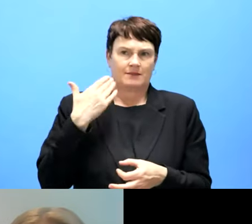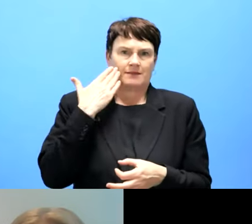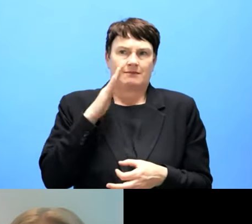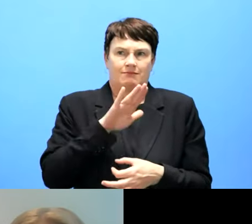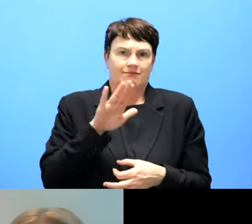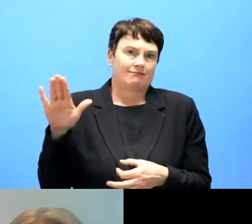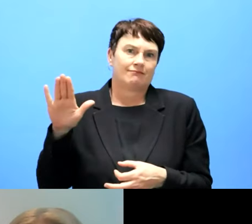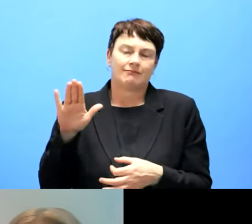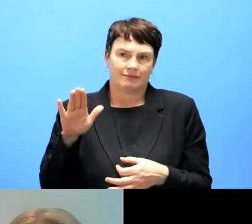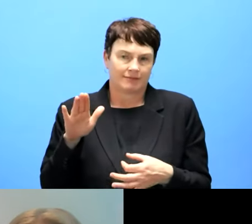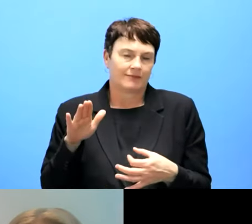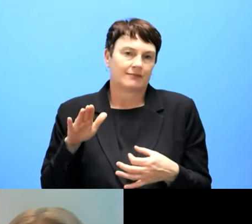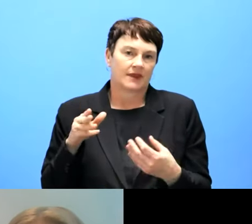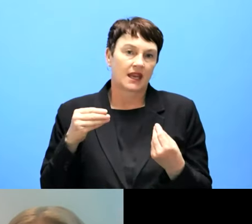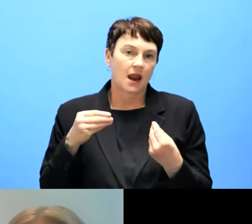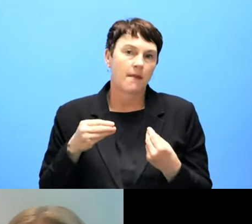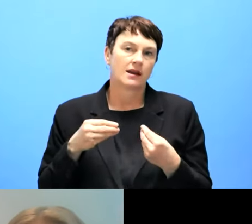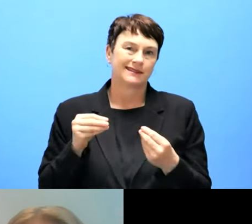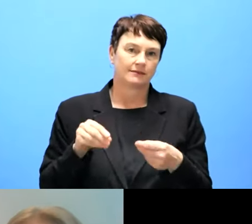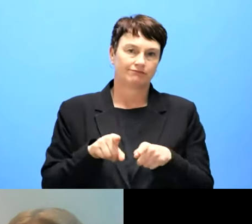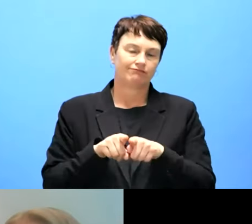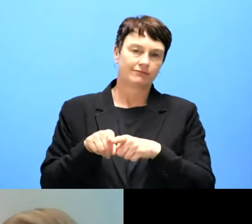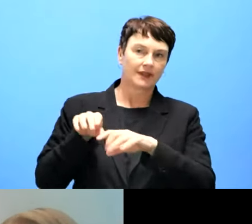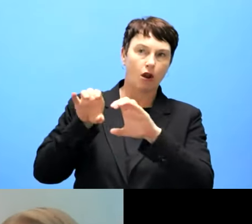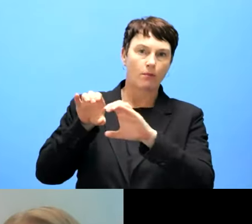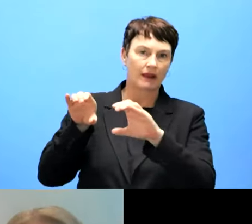big on one market and the language is also small. Yeah.